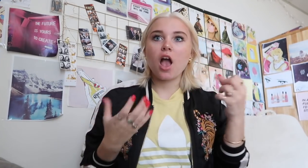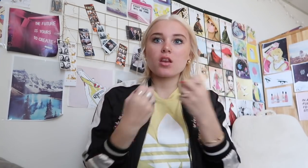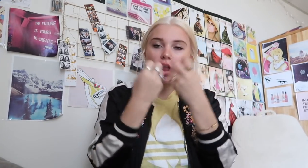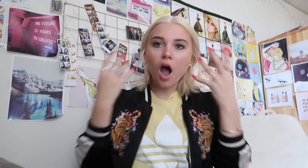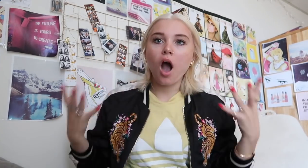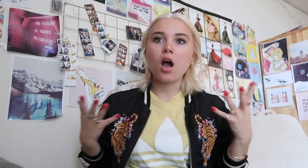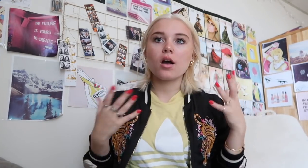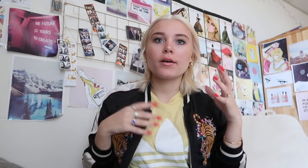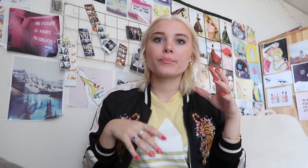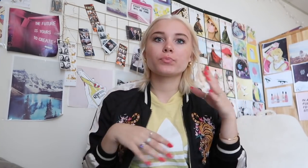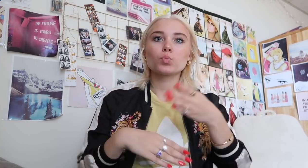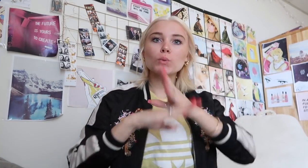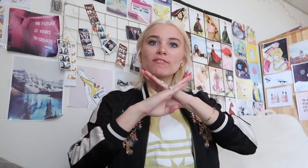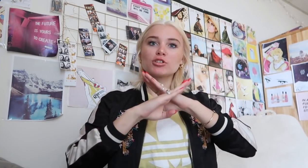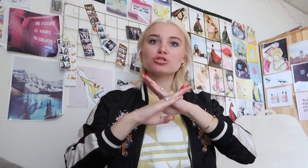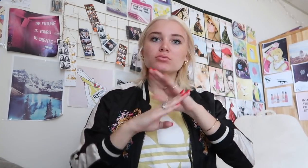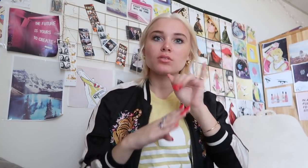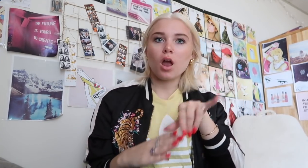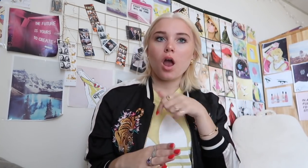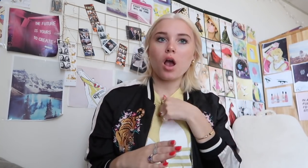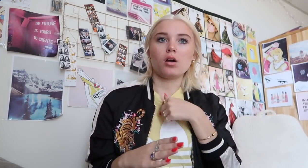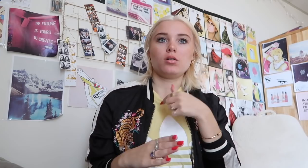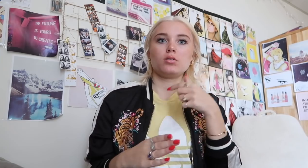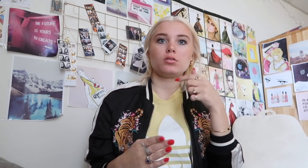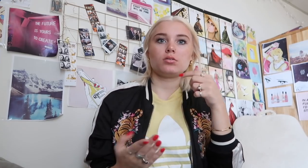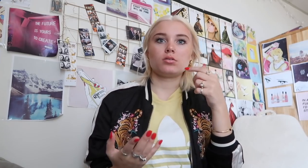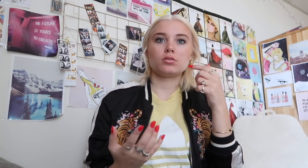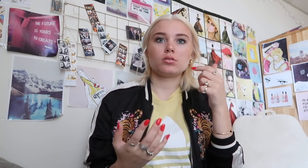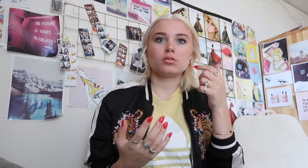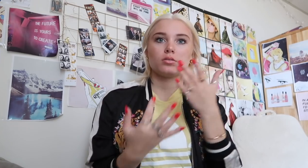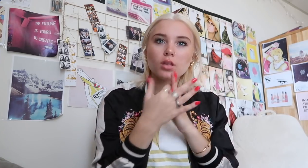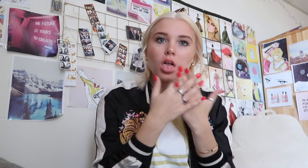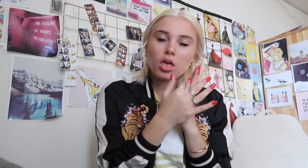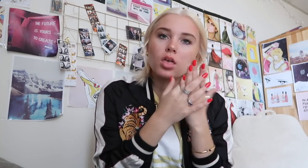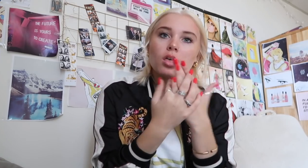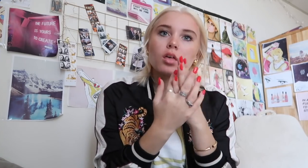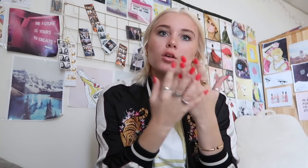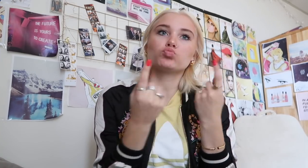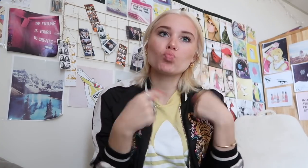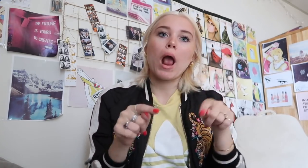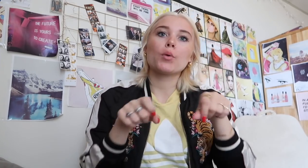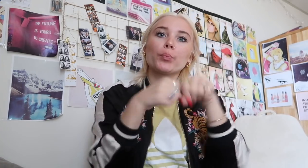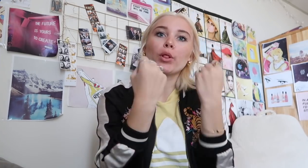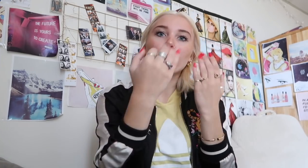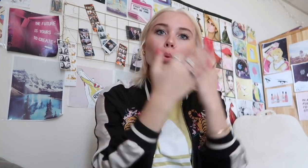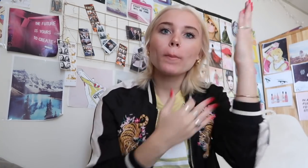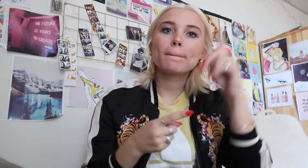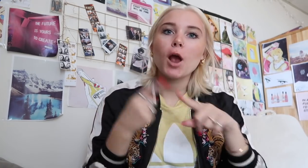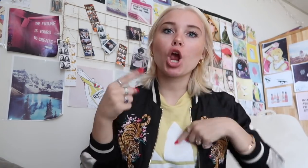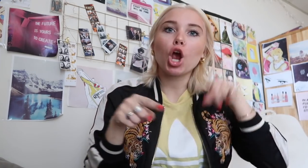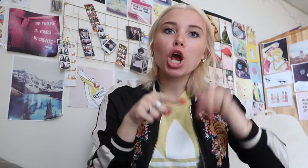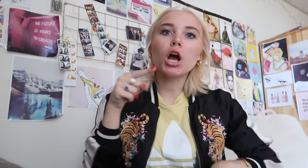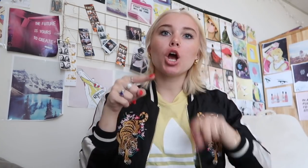all barriers that I have to overcome when I was young and being a deaf student in mainstream school